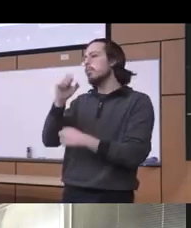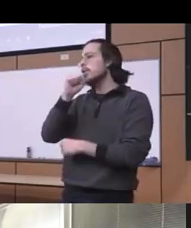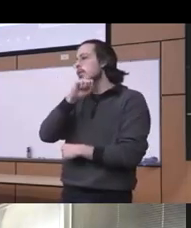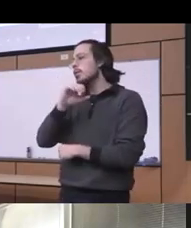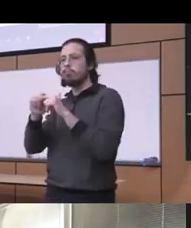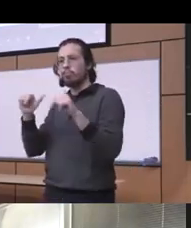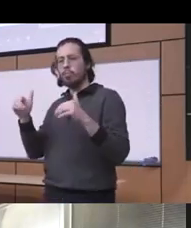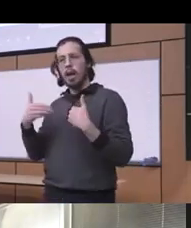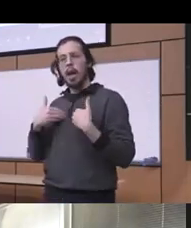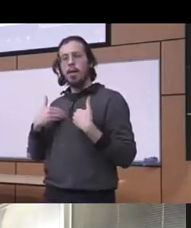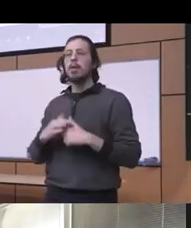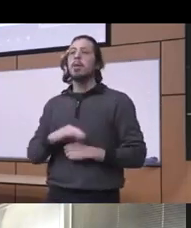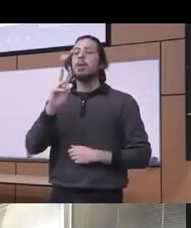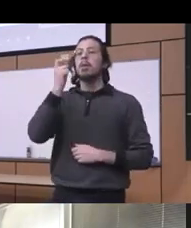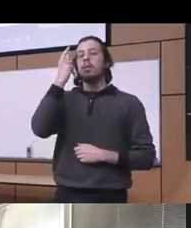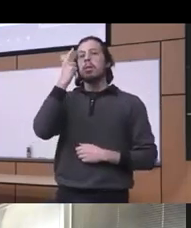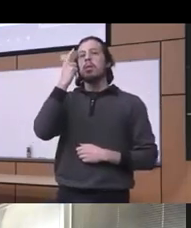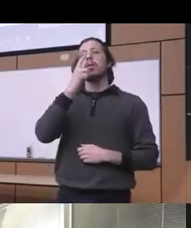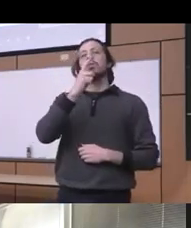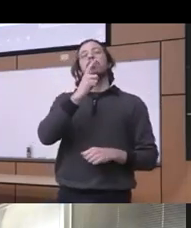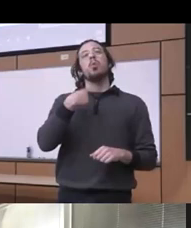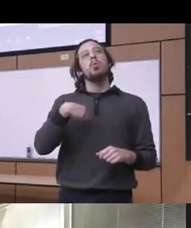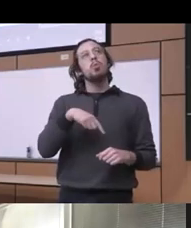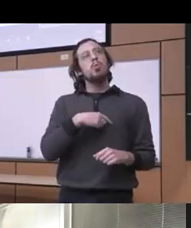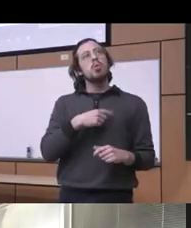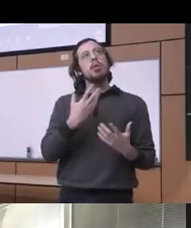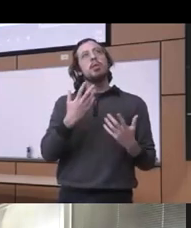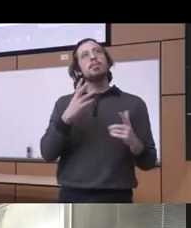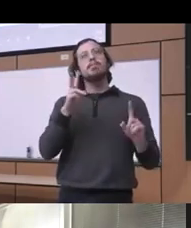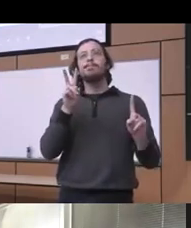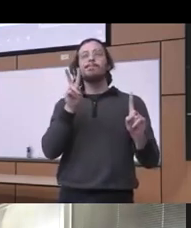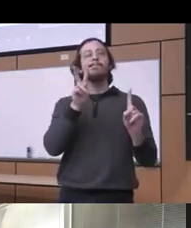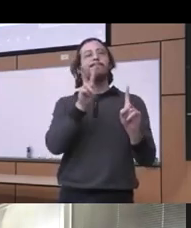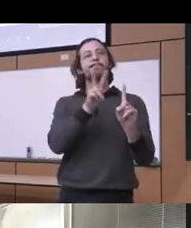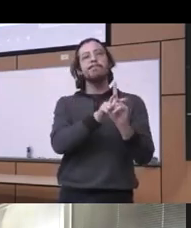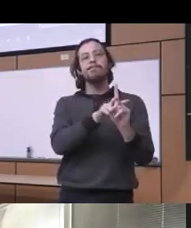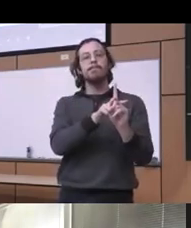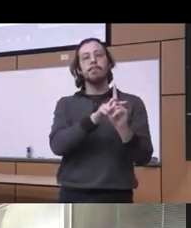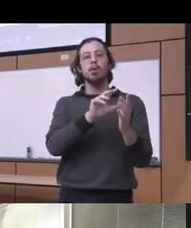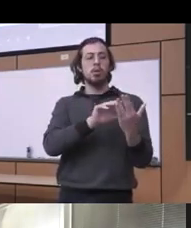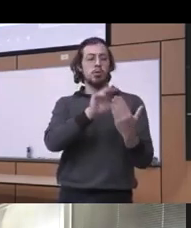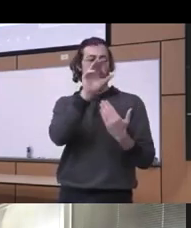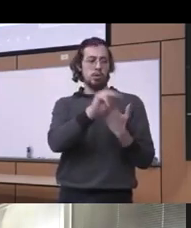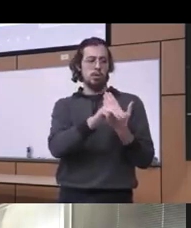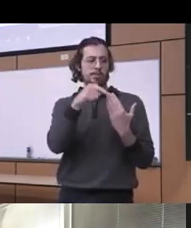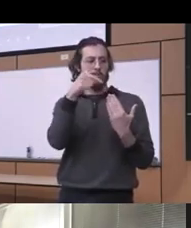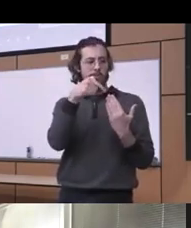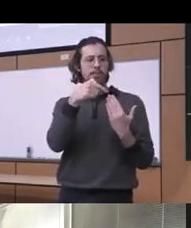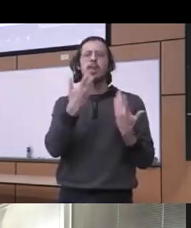implemented is more of a curriculum a year that you know it's still the same curriculum but why